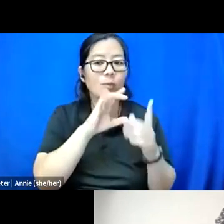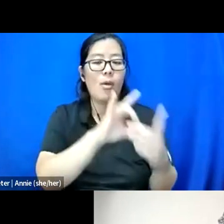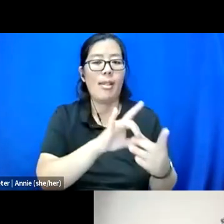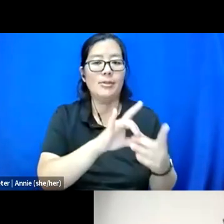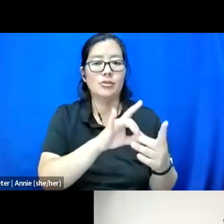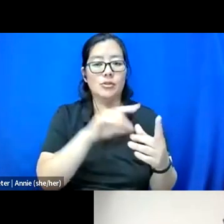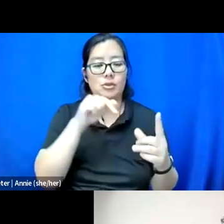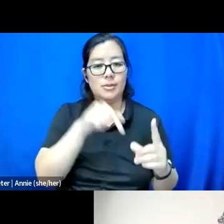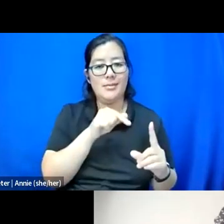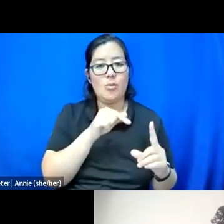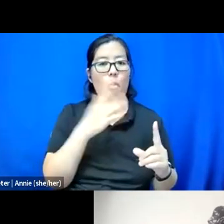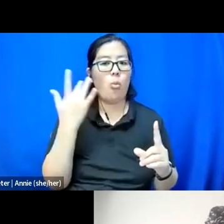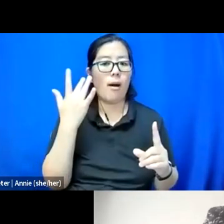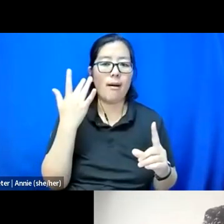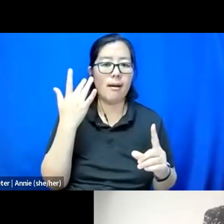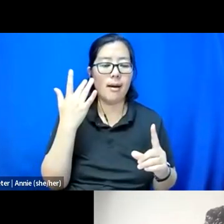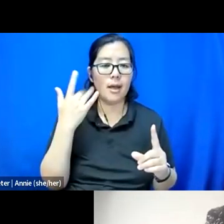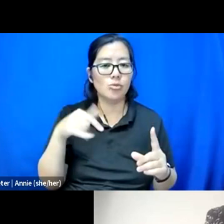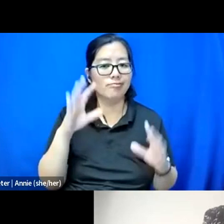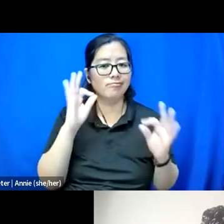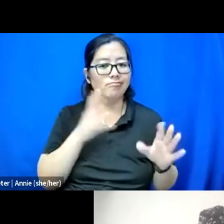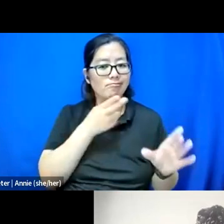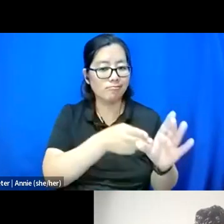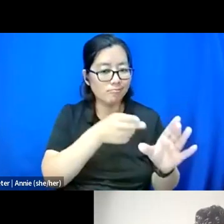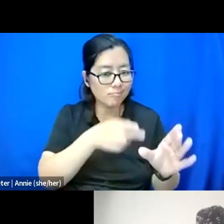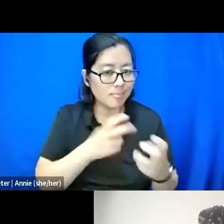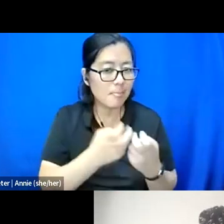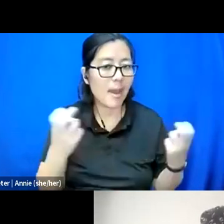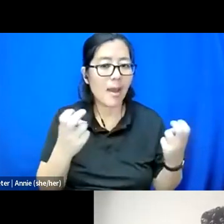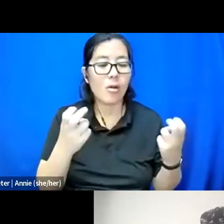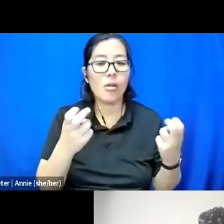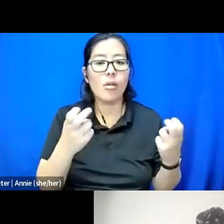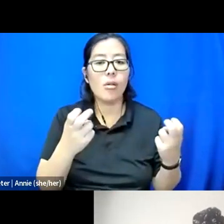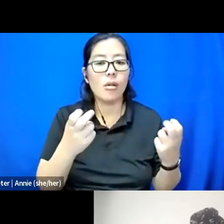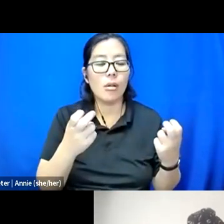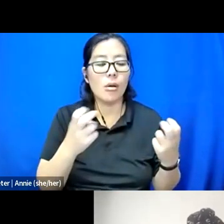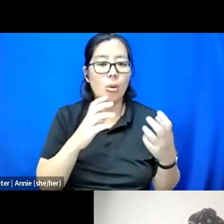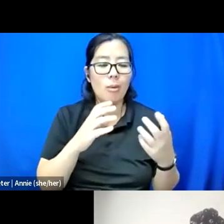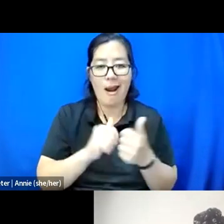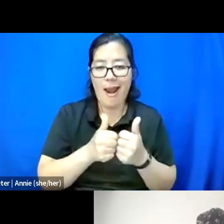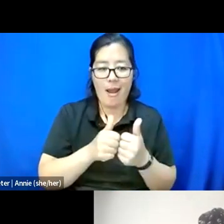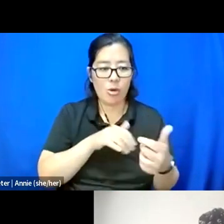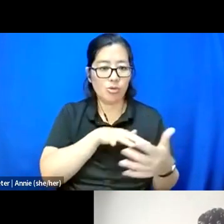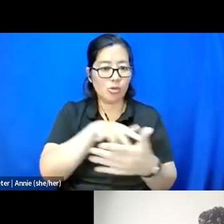why you opted for this panel or what scholarship activism speaks to you, that could be a way